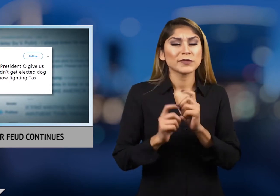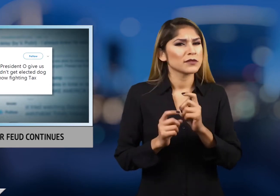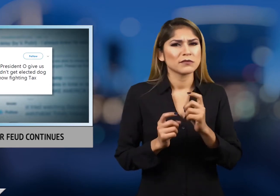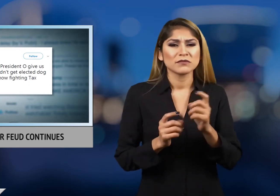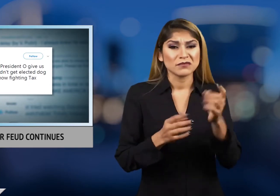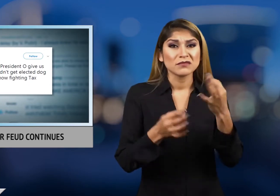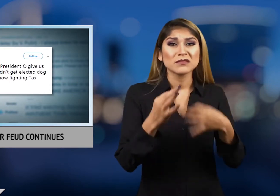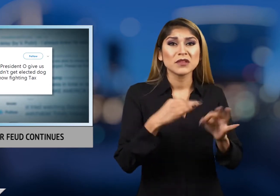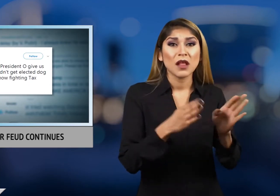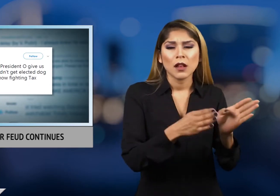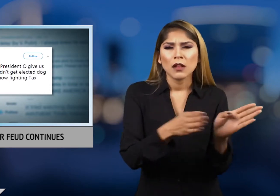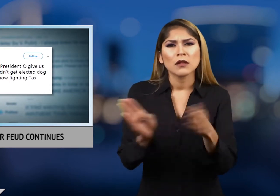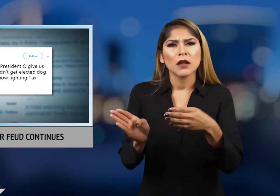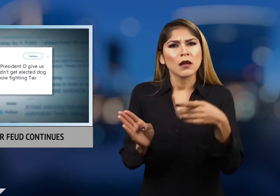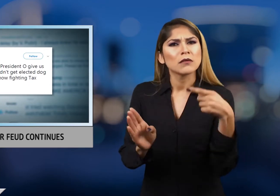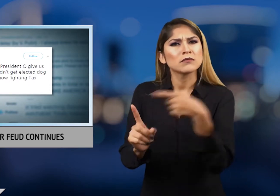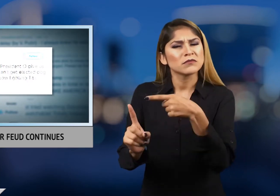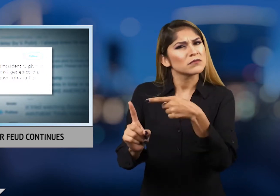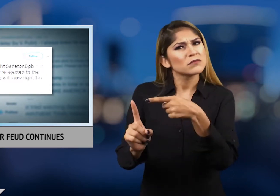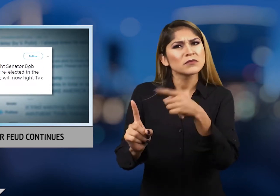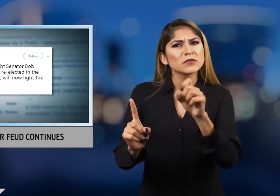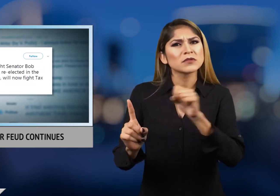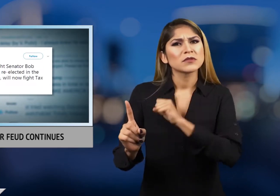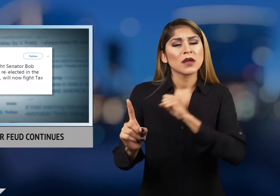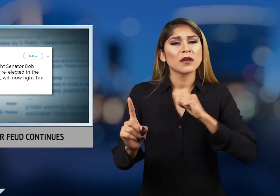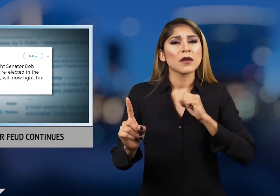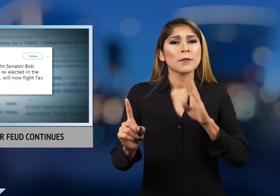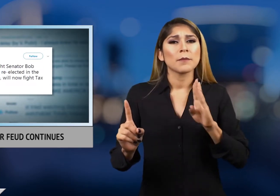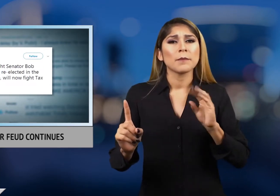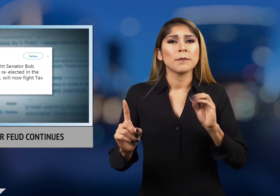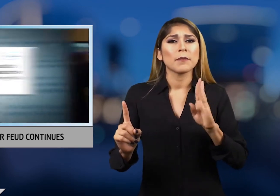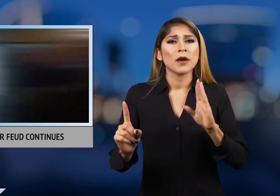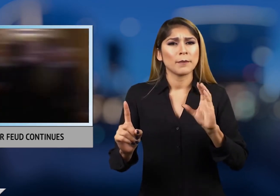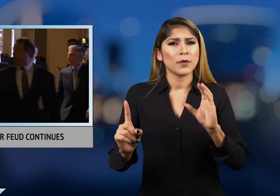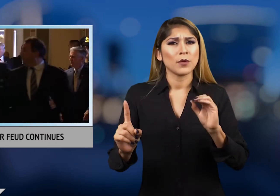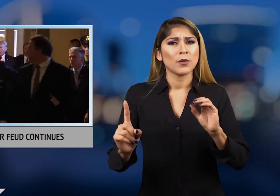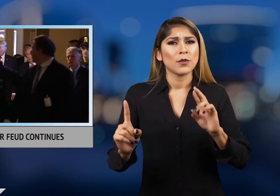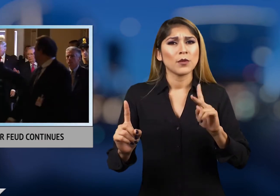Instead the focus turned to his continuing fight with Republican Senator Bob Corker.